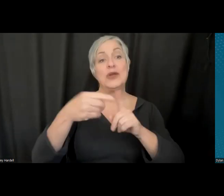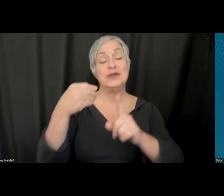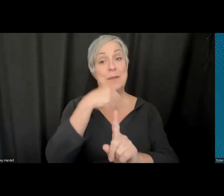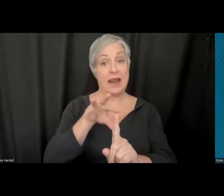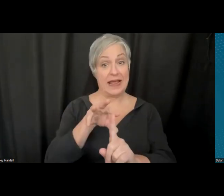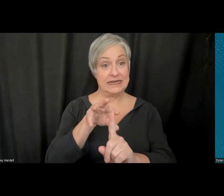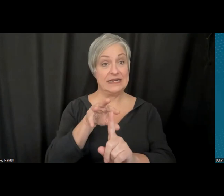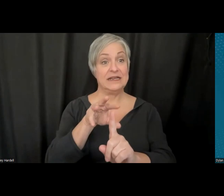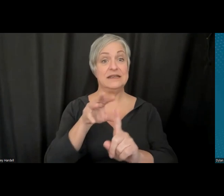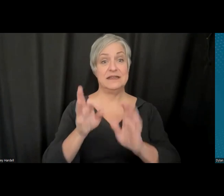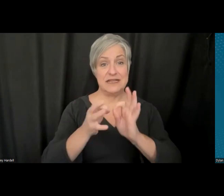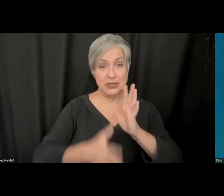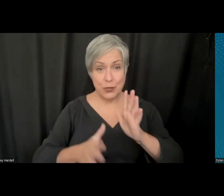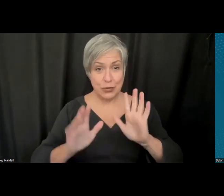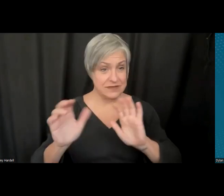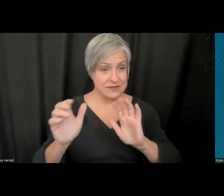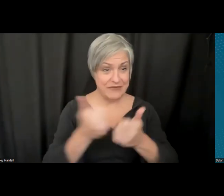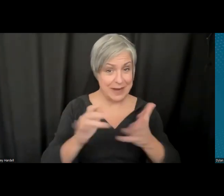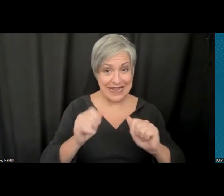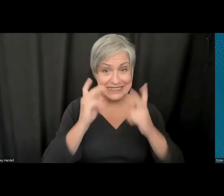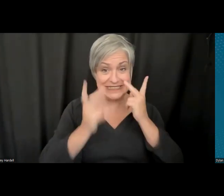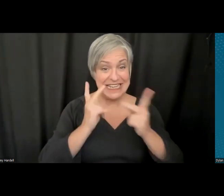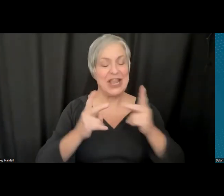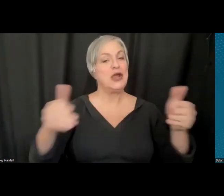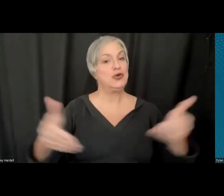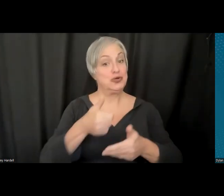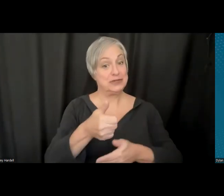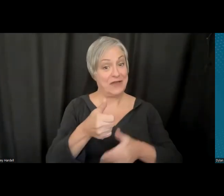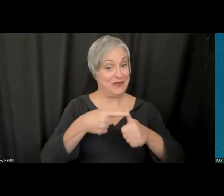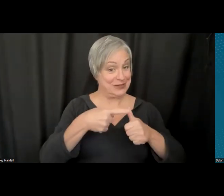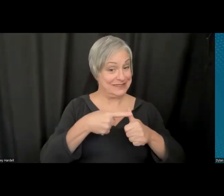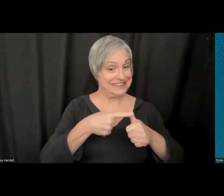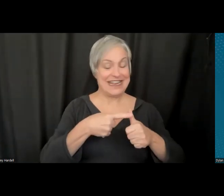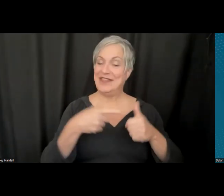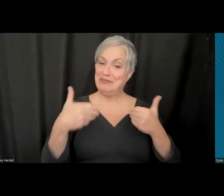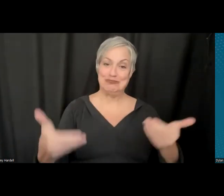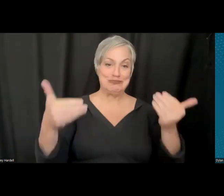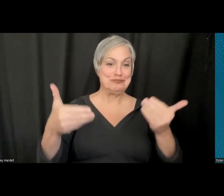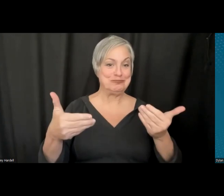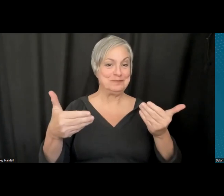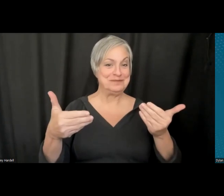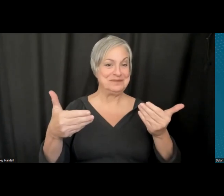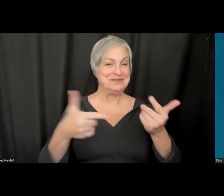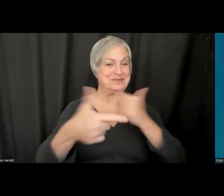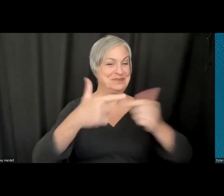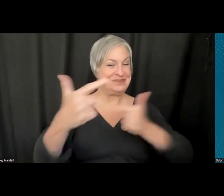interpreters and everybody can see you, as well, go ahead and introduce yourself and we can have discussions. The first one